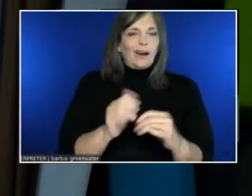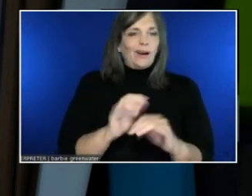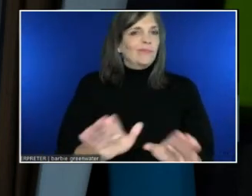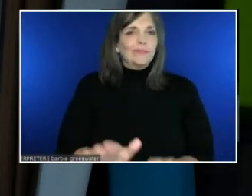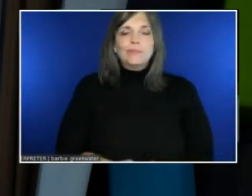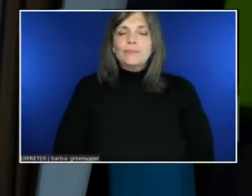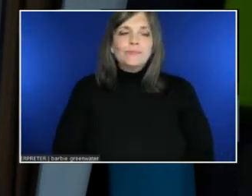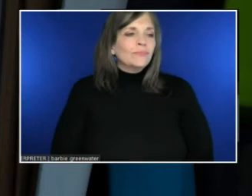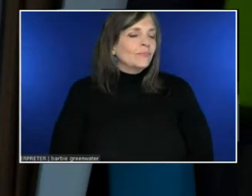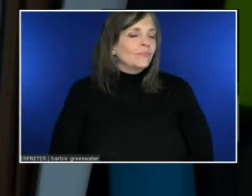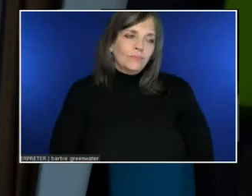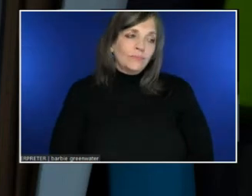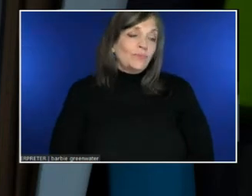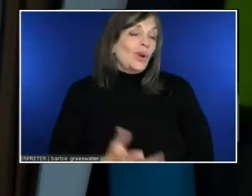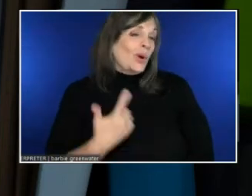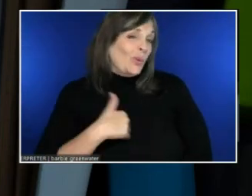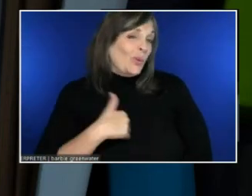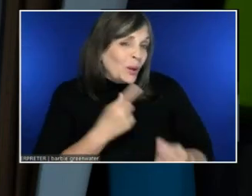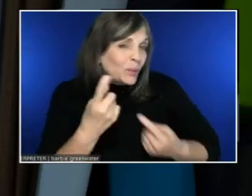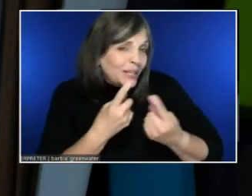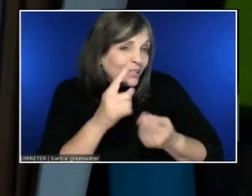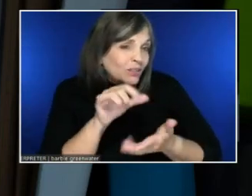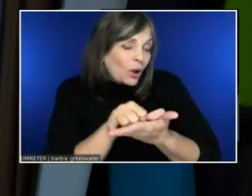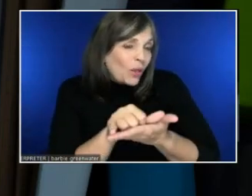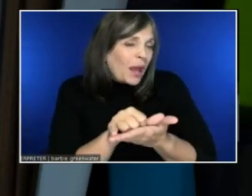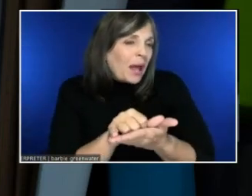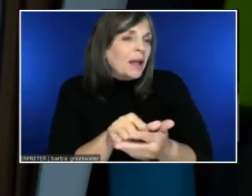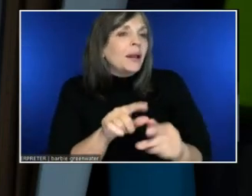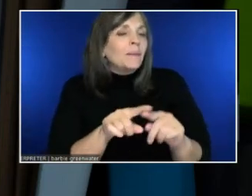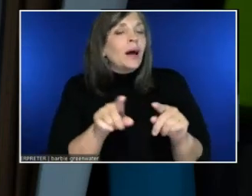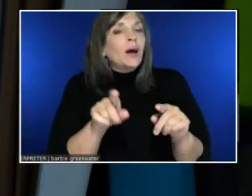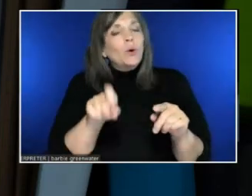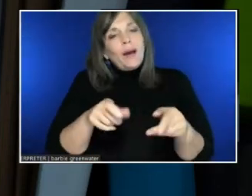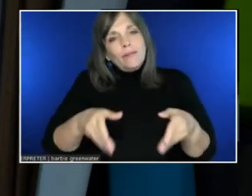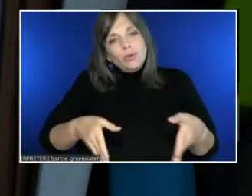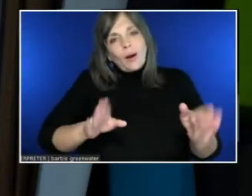We would consider doing that. But we would probably have to allow users to opt in.